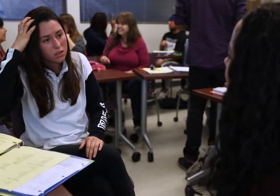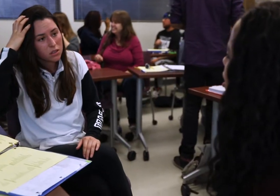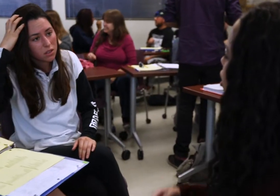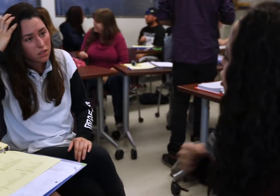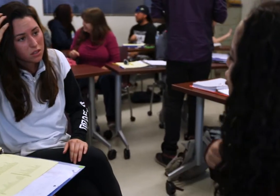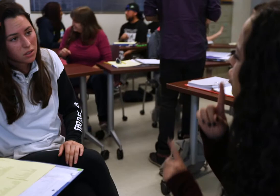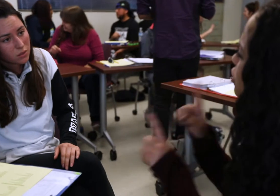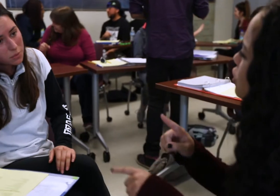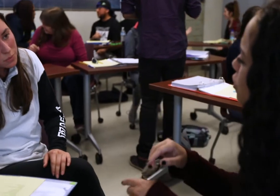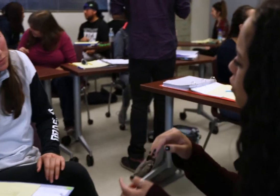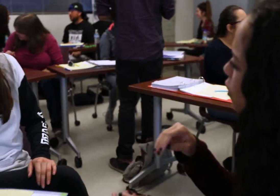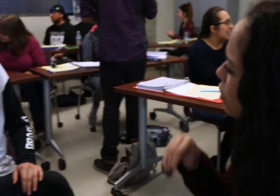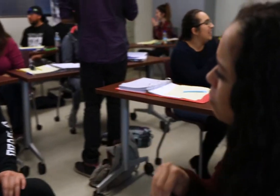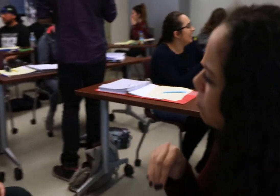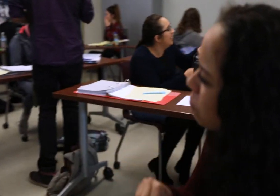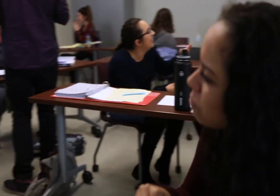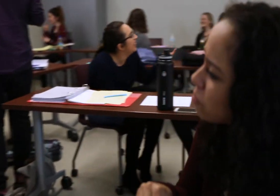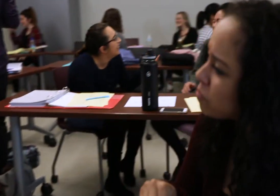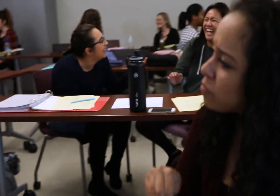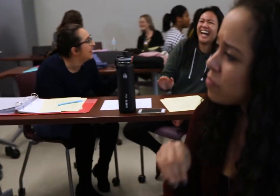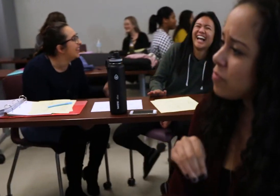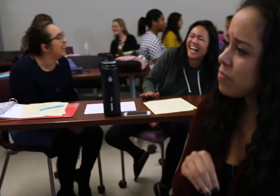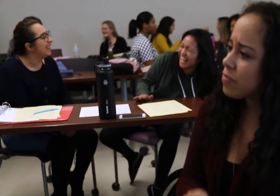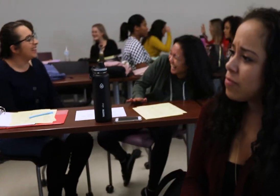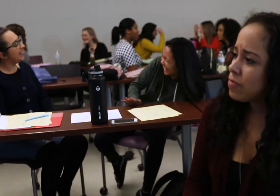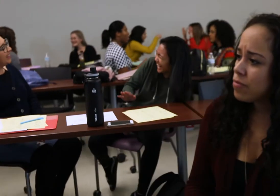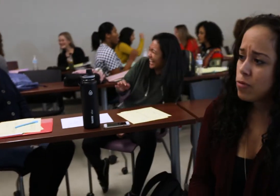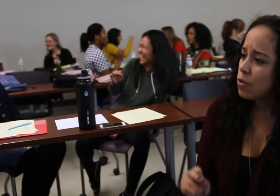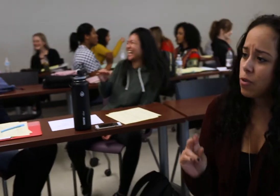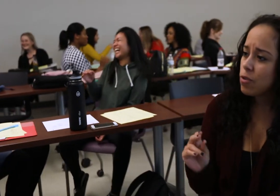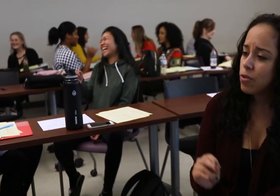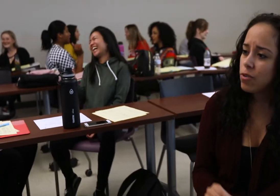College of the Canyons, and it's always interesting for me on the first day